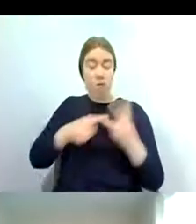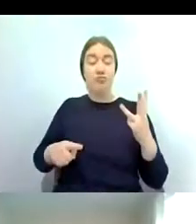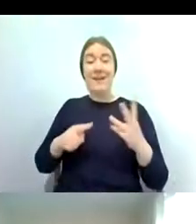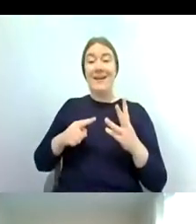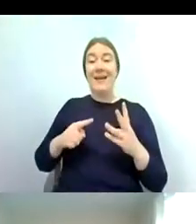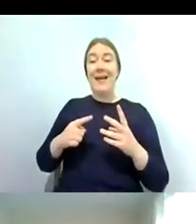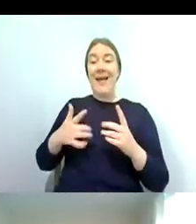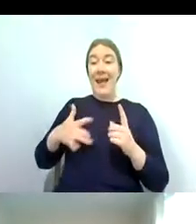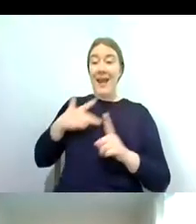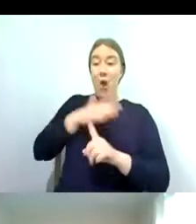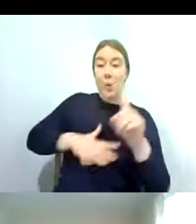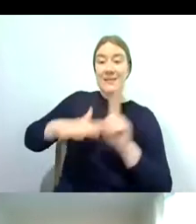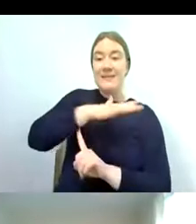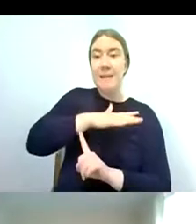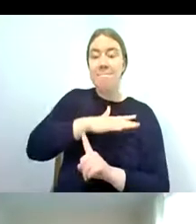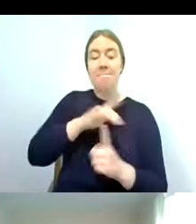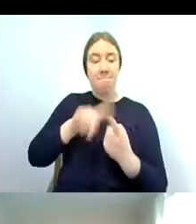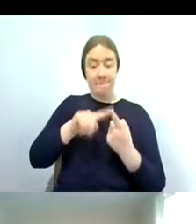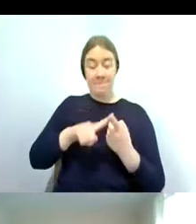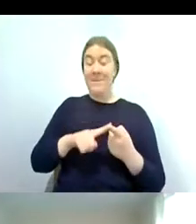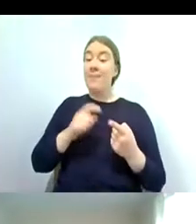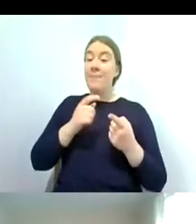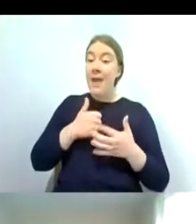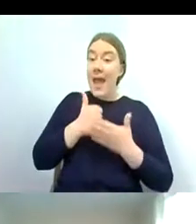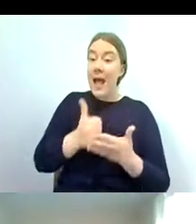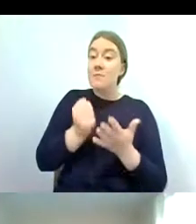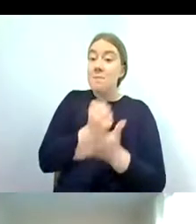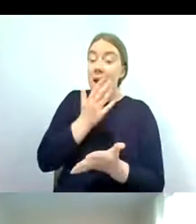so firstly they help to keep water clean by feeding on organic matter